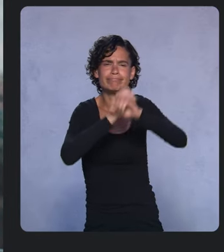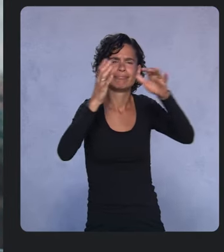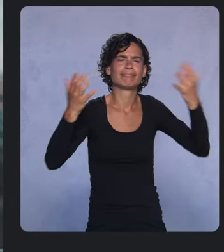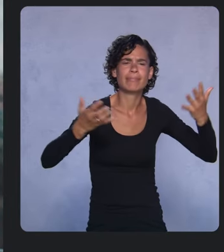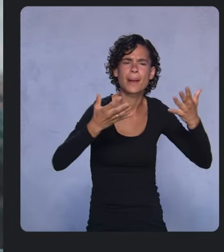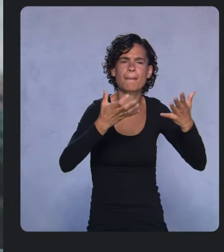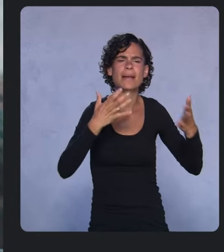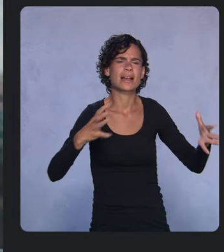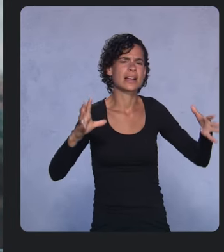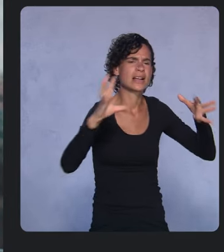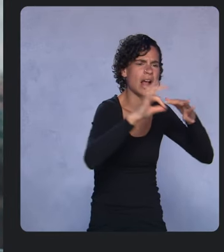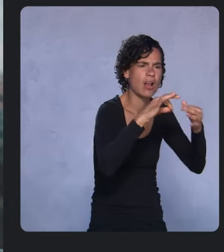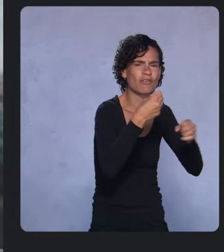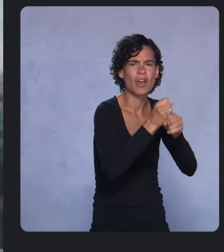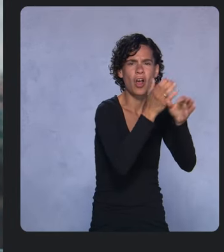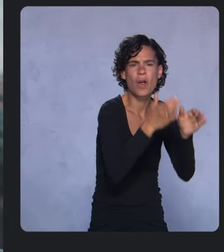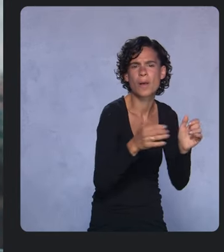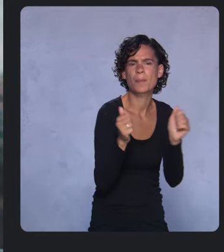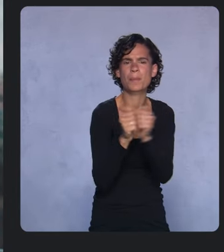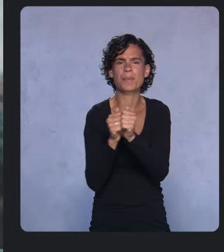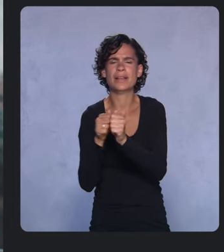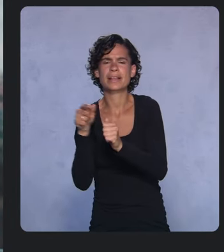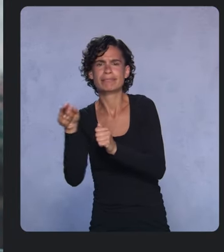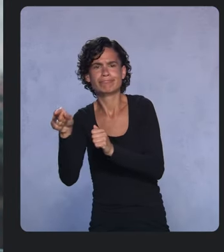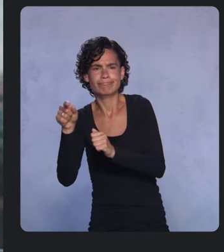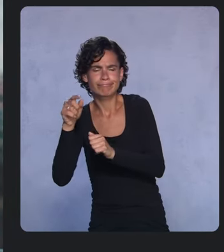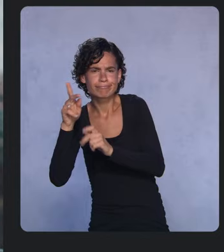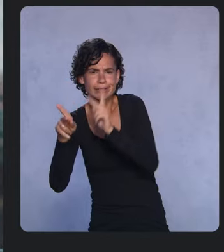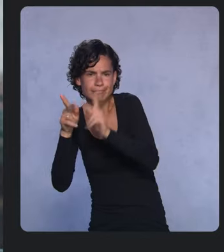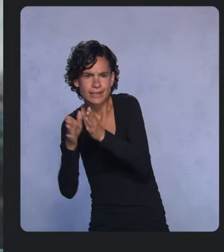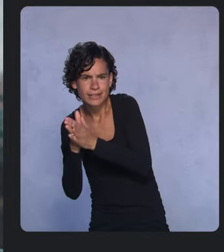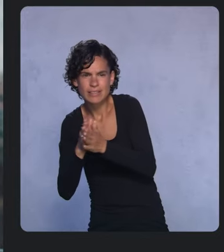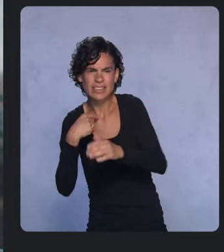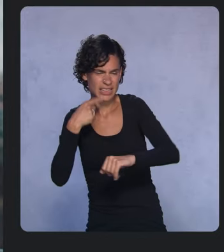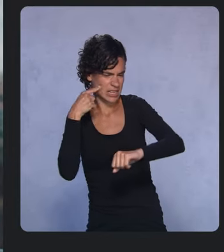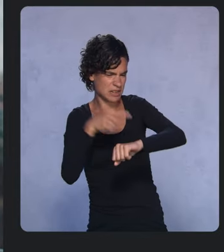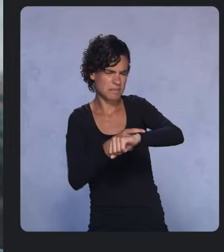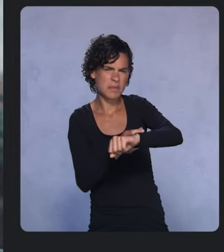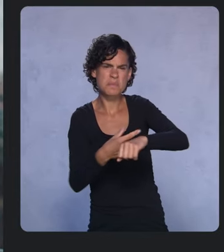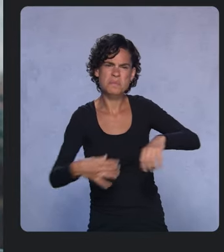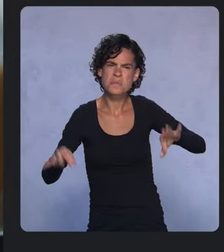and we believe that smart watches is an essential device for us to realize that vision.